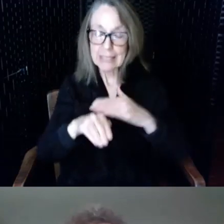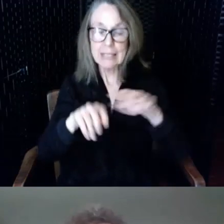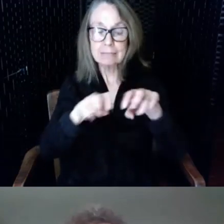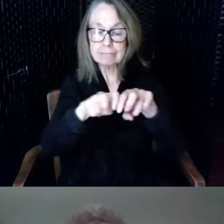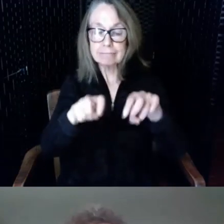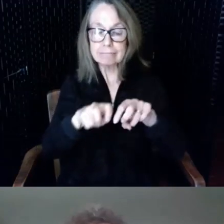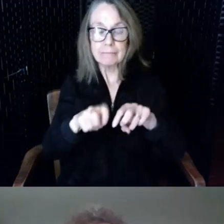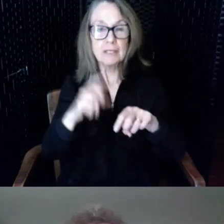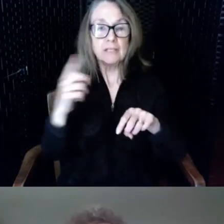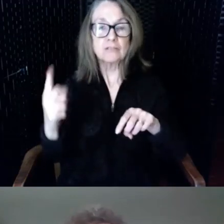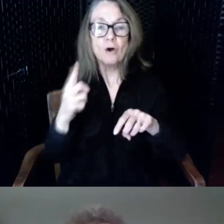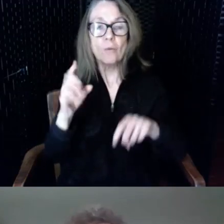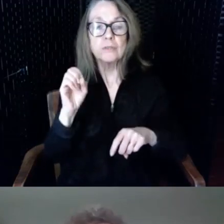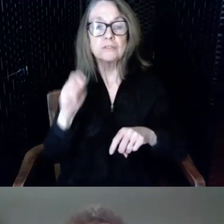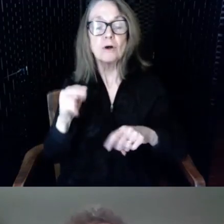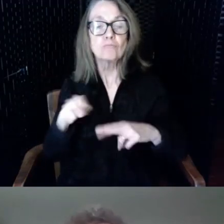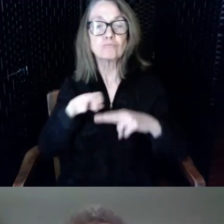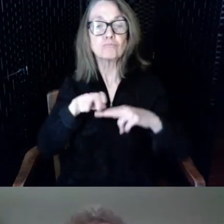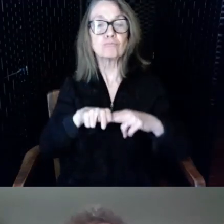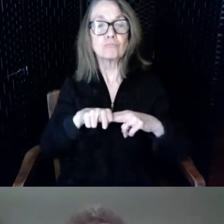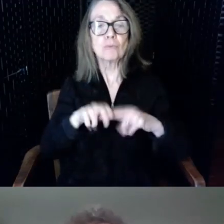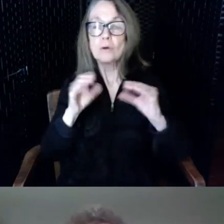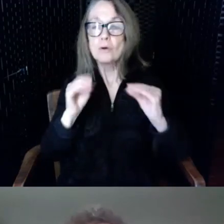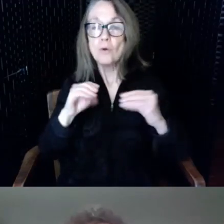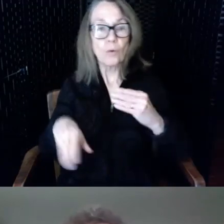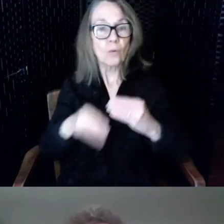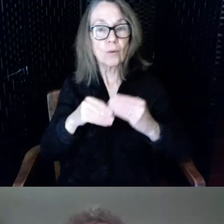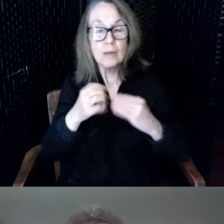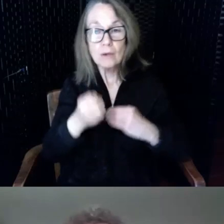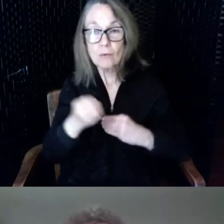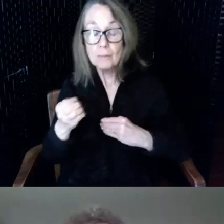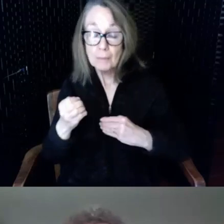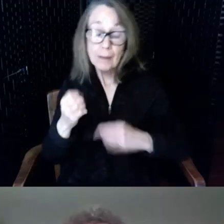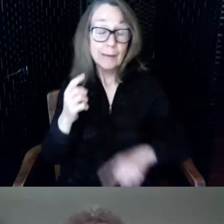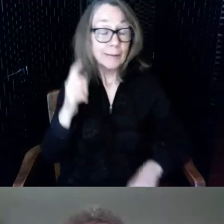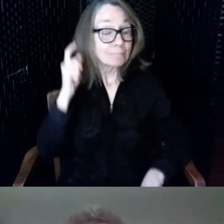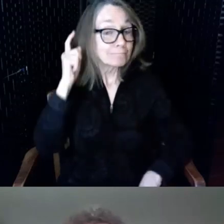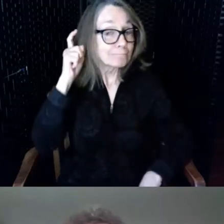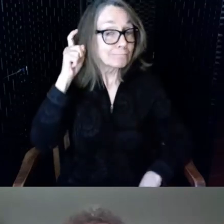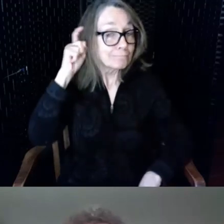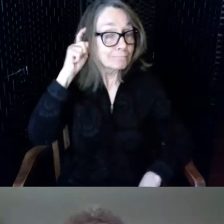they don't need additional equipment they do need to you know check with